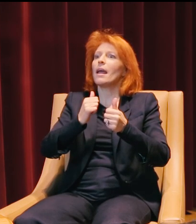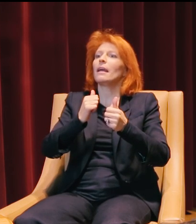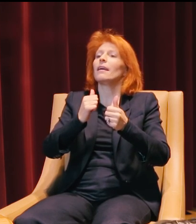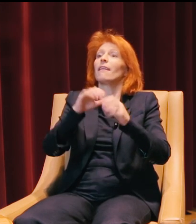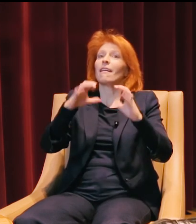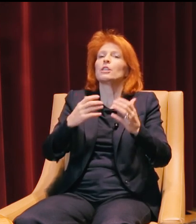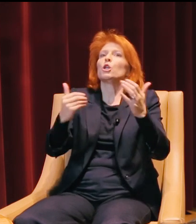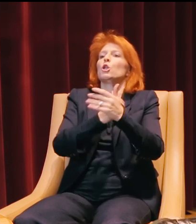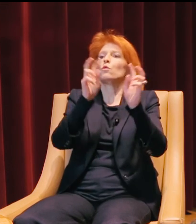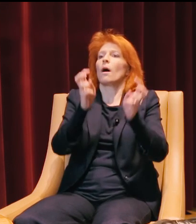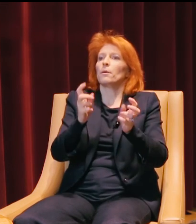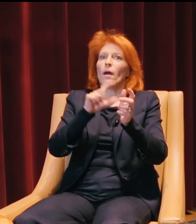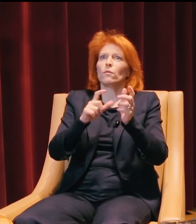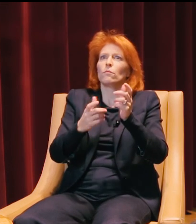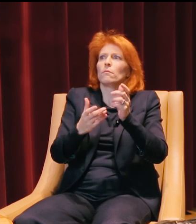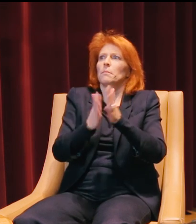that you have to almost master.